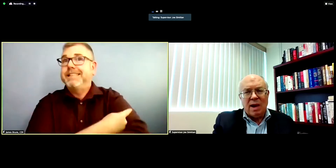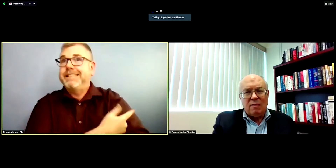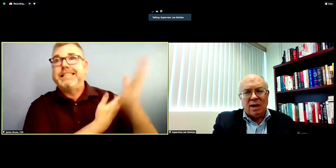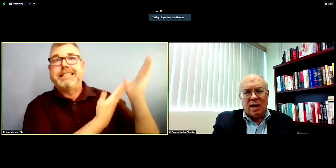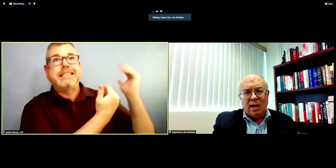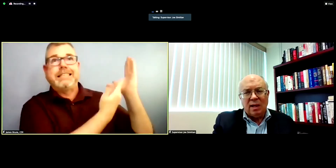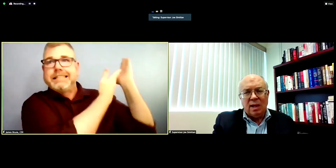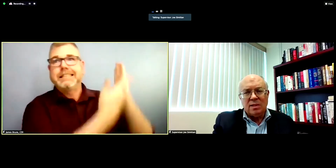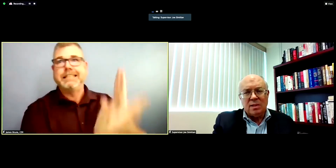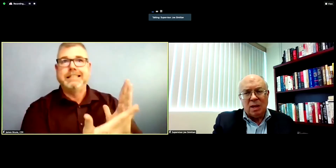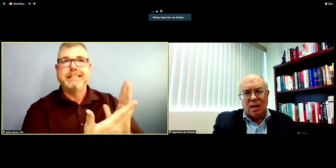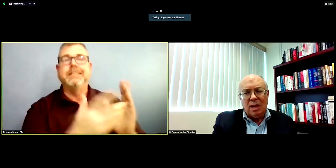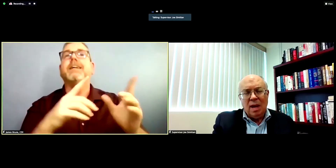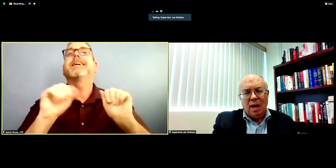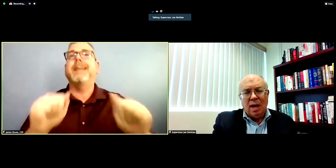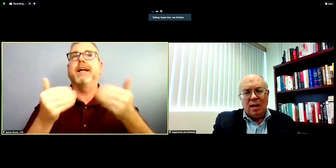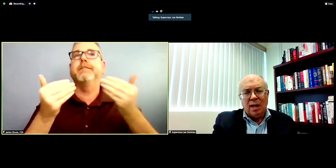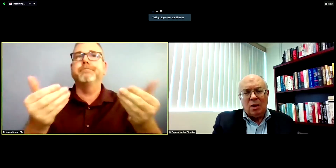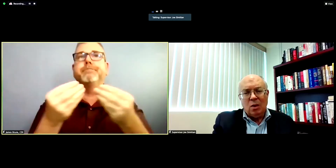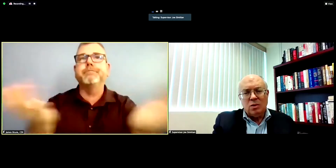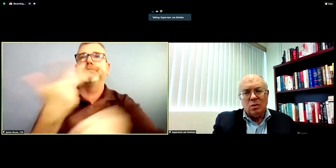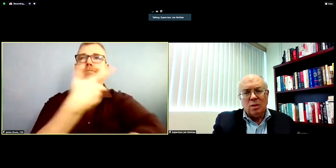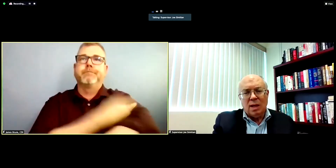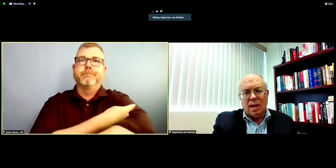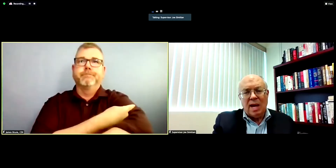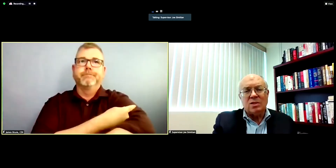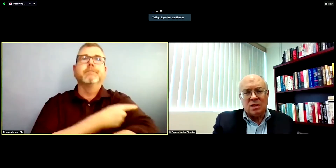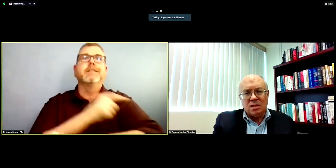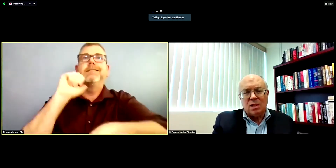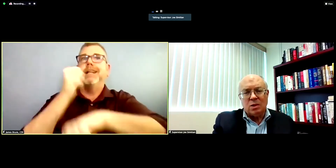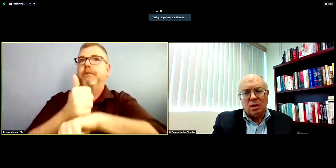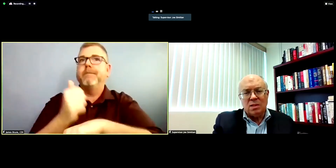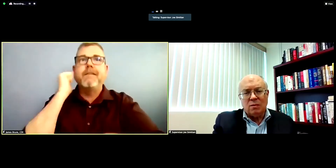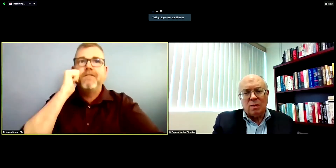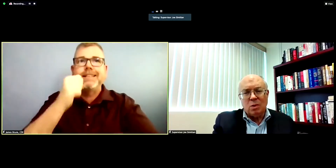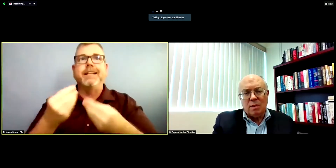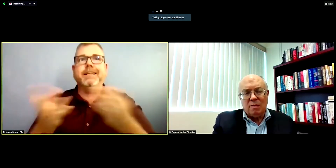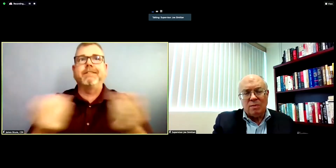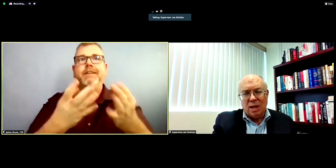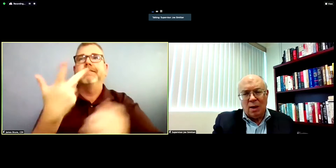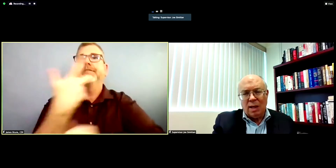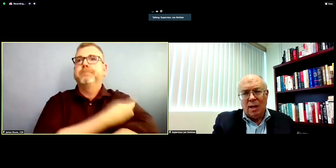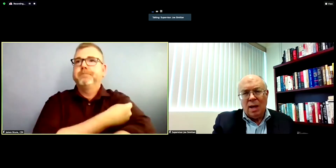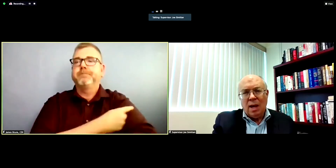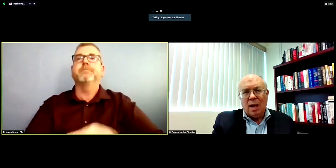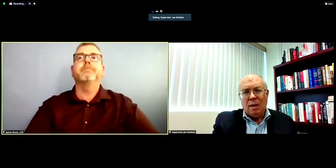gratifying uh to me, and i know to uh anxious constituents from whom i've been hearing. uh